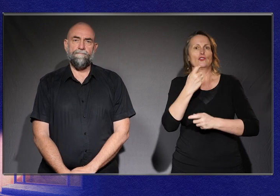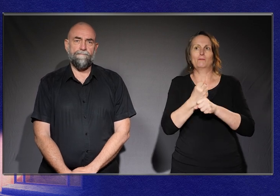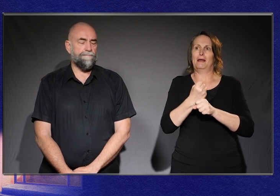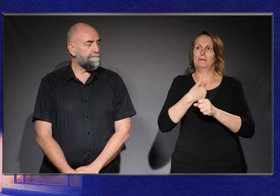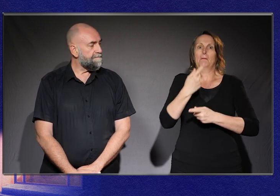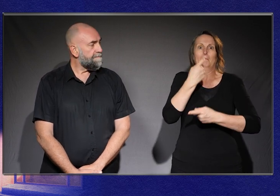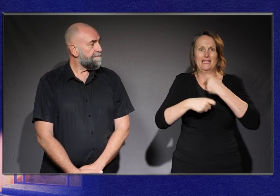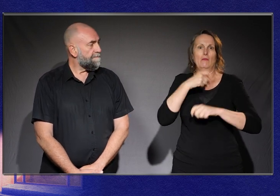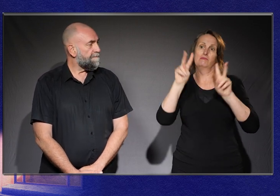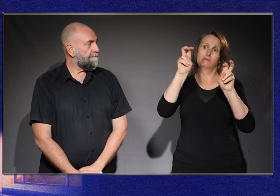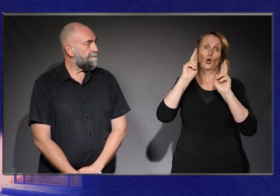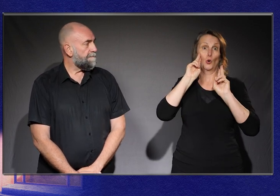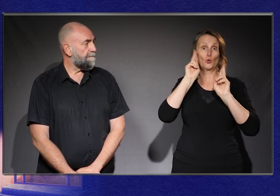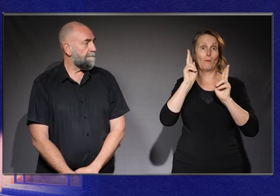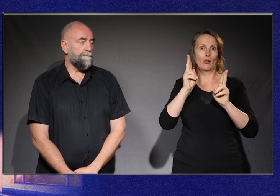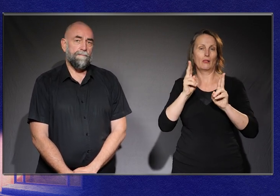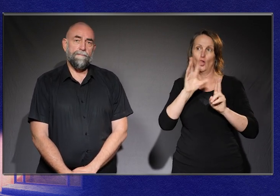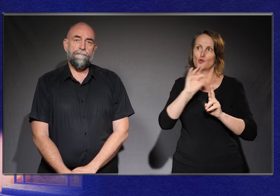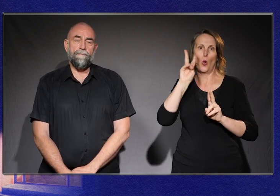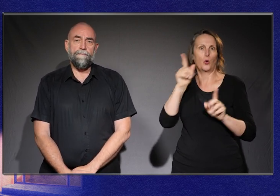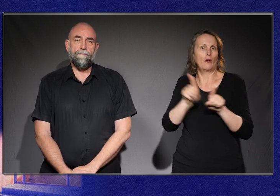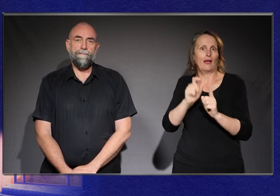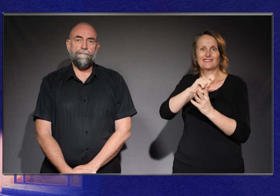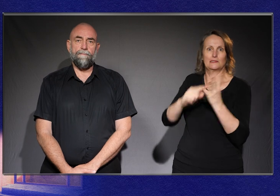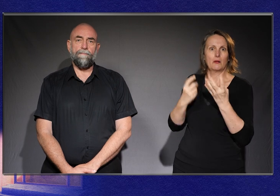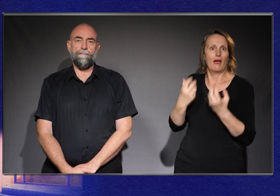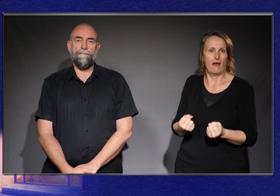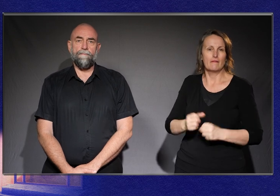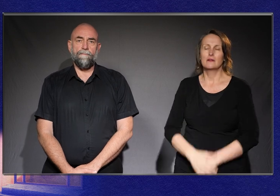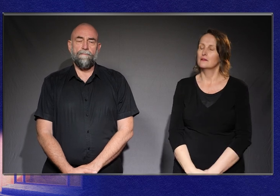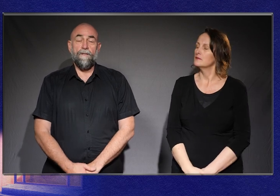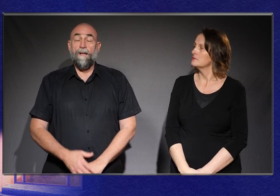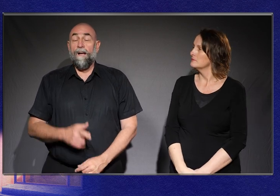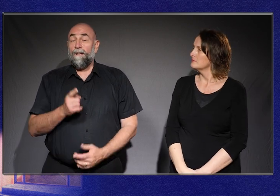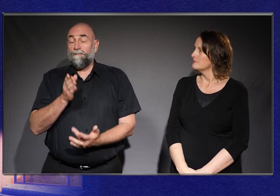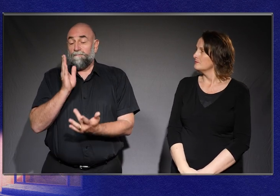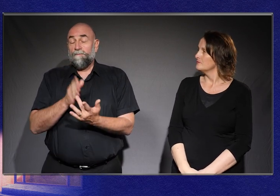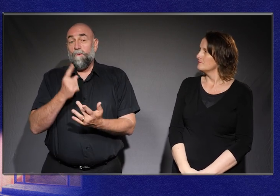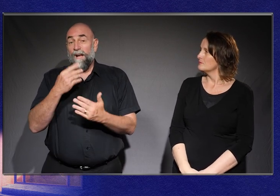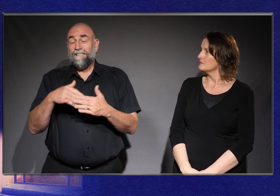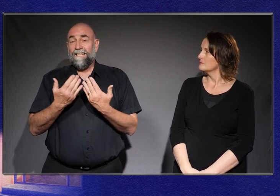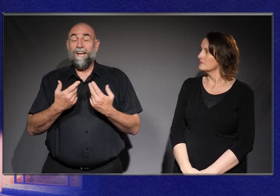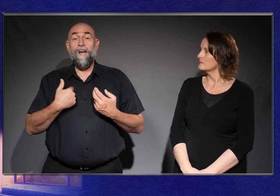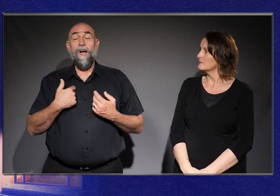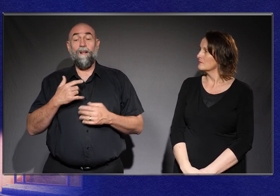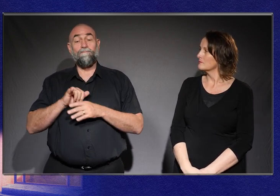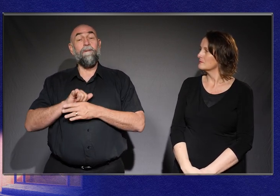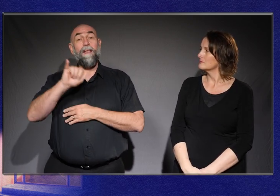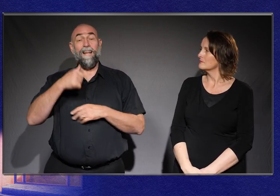to try and make me look less disabled. One day, completely by chance I was sitting next to the great Stellar Young on a flight,